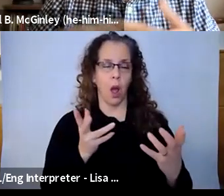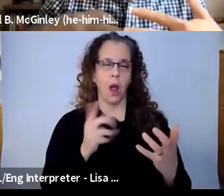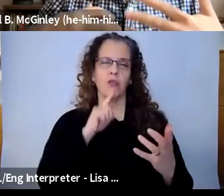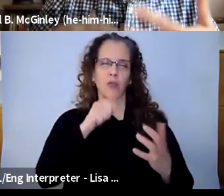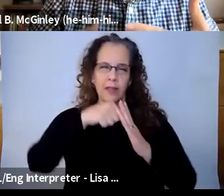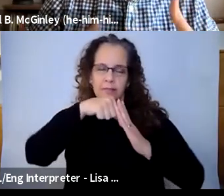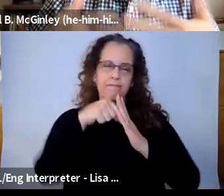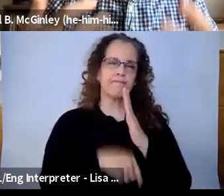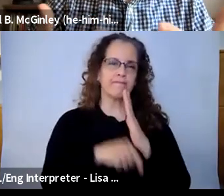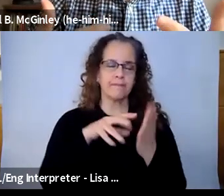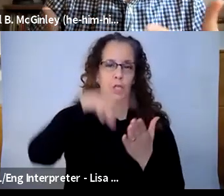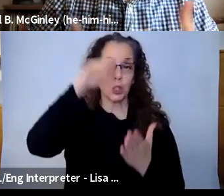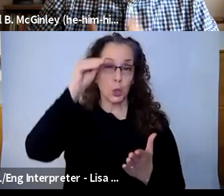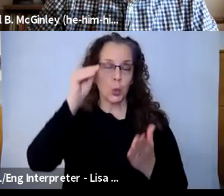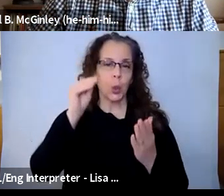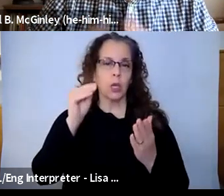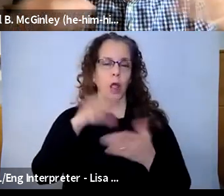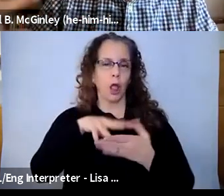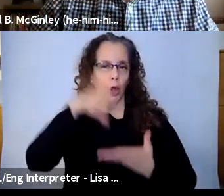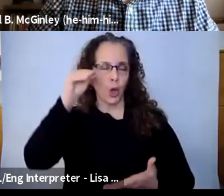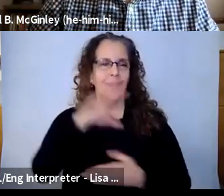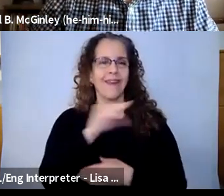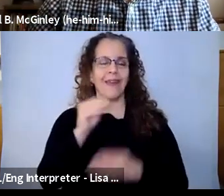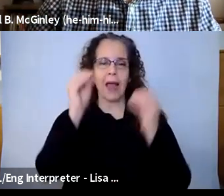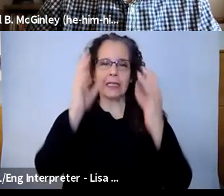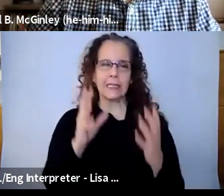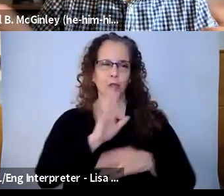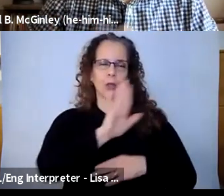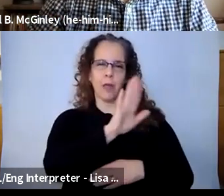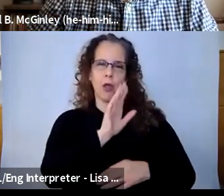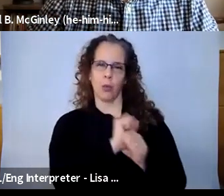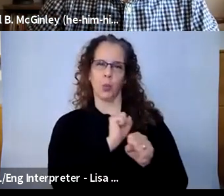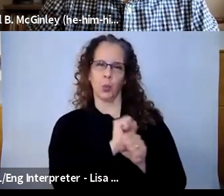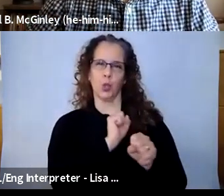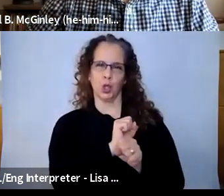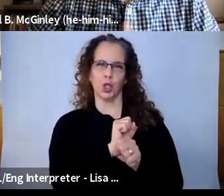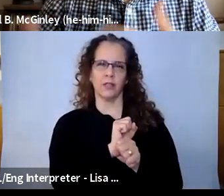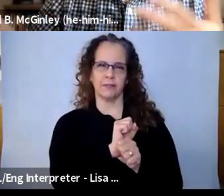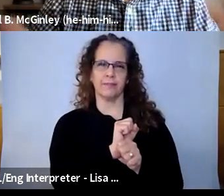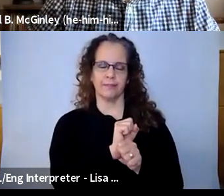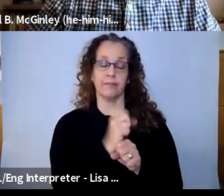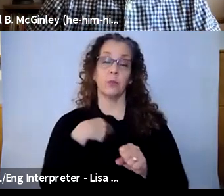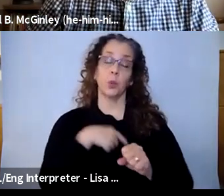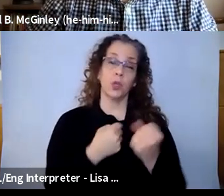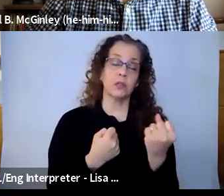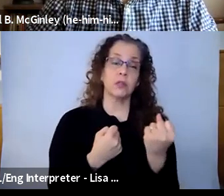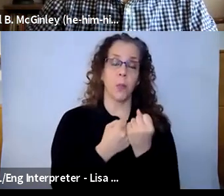using theater as a vehicle towards that learning. We support students' social emotional learning and a